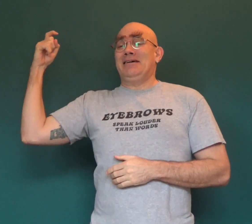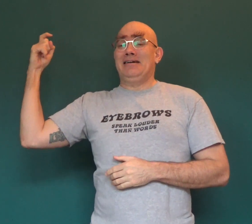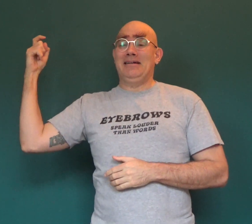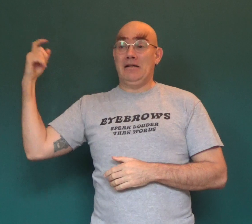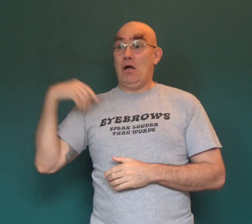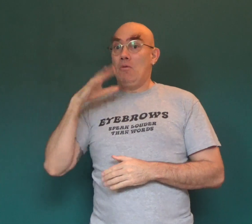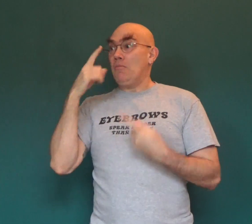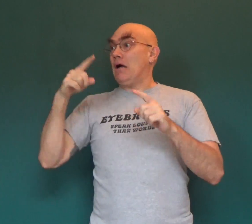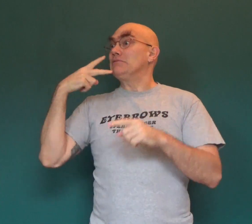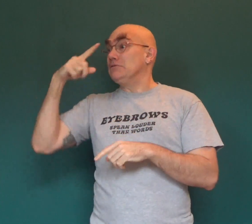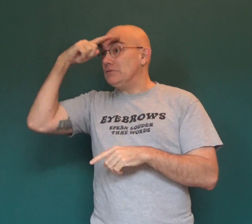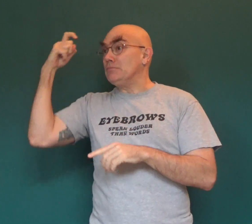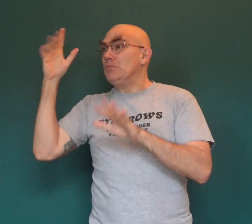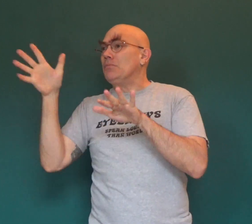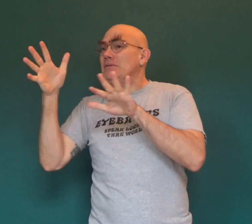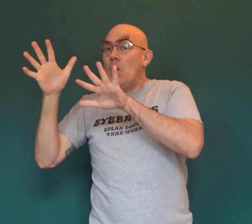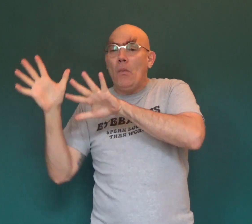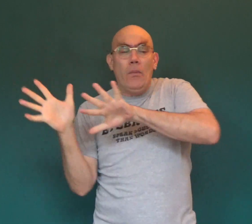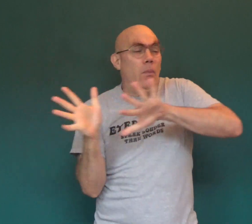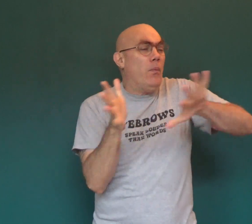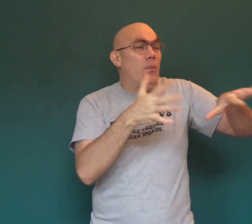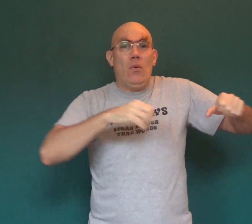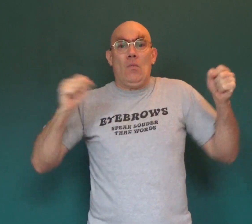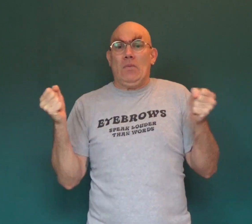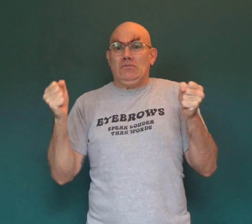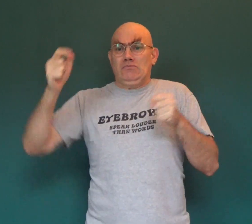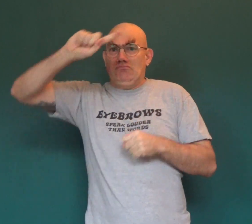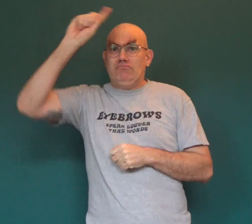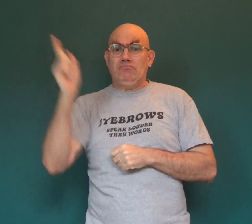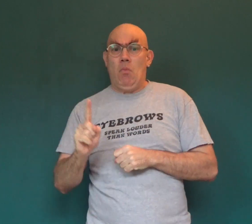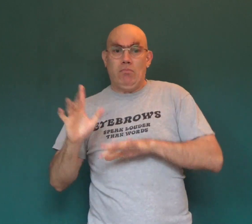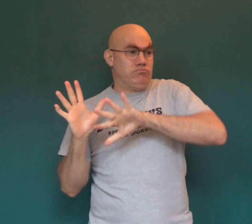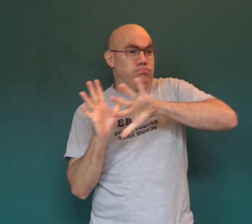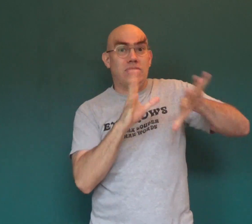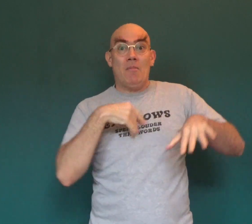I'll finally see a summer breeze, Blow away a winter storm